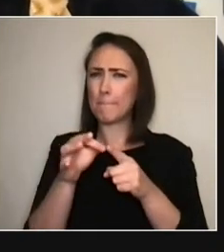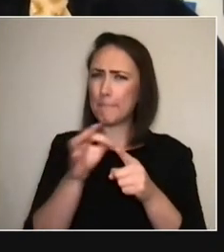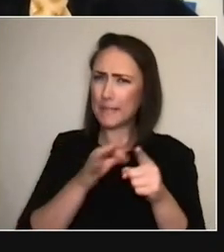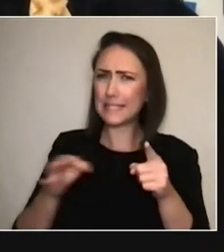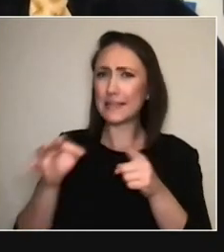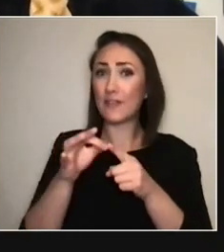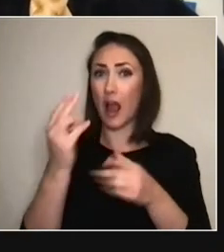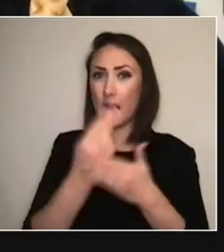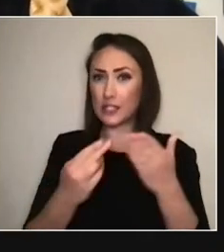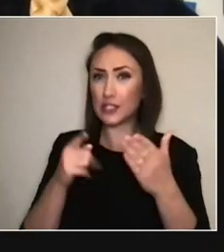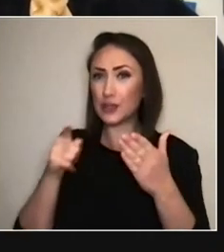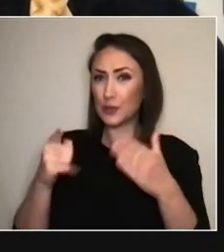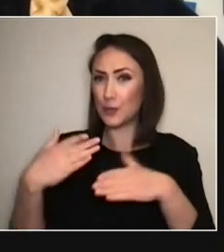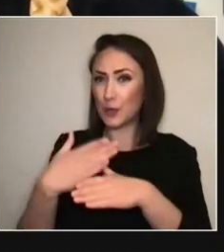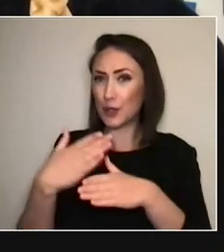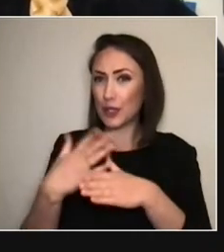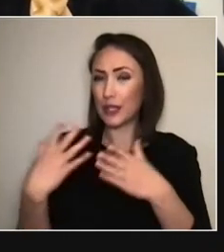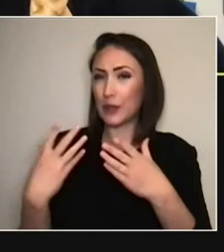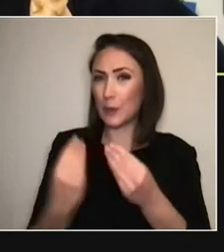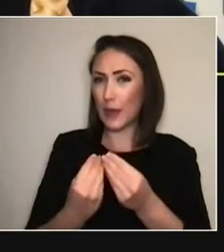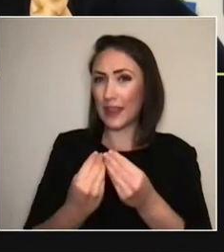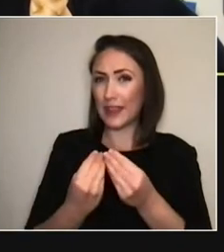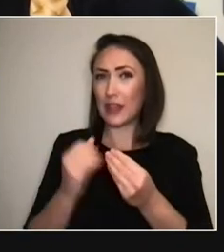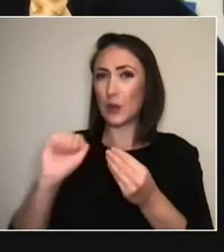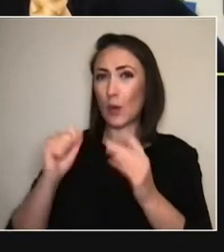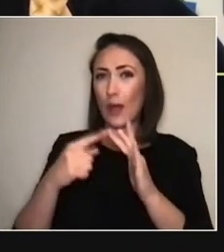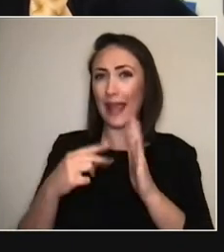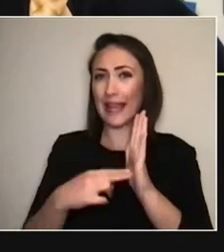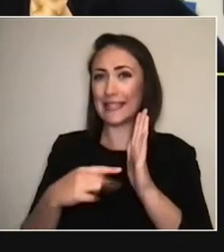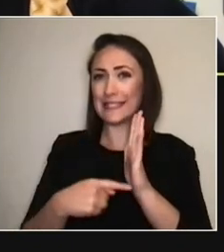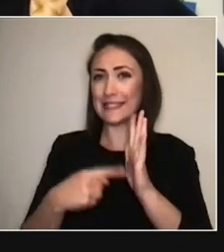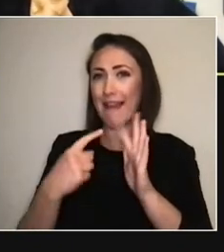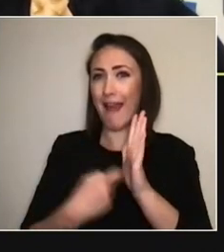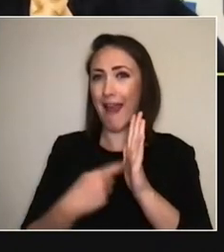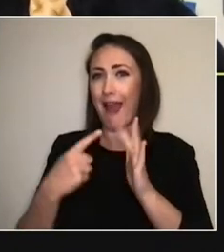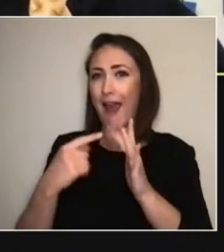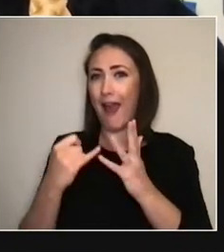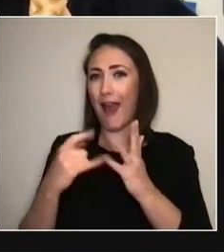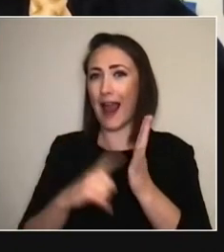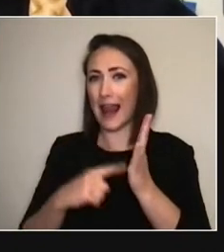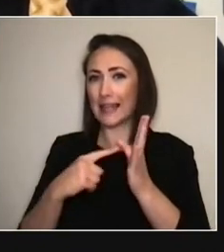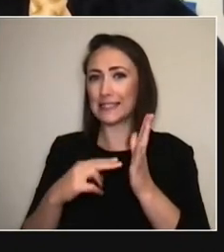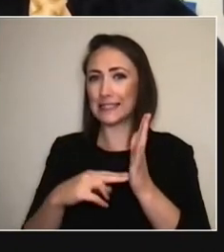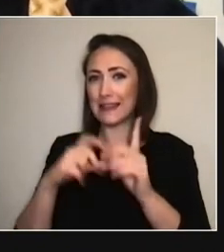'We're making space for all the creatives at home that we love,' 'and returning, like—'